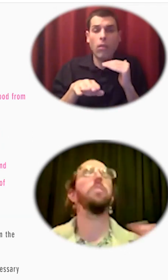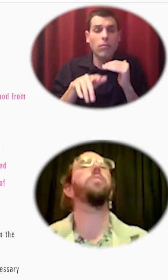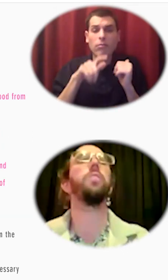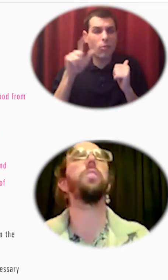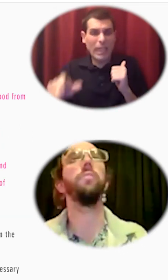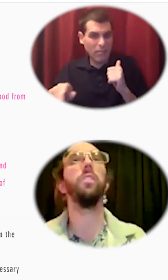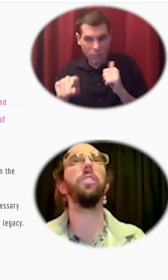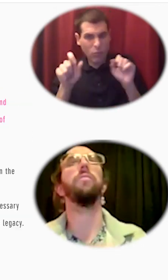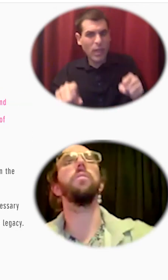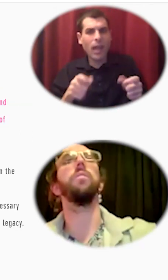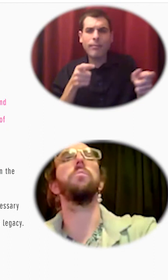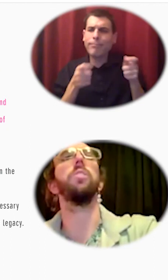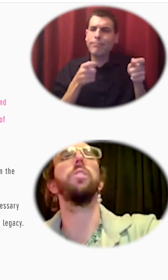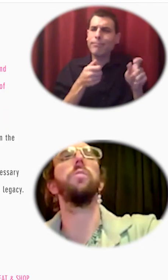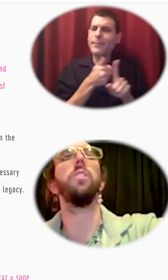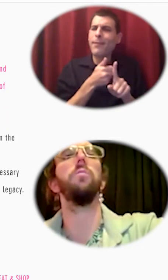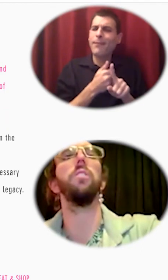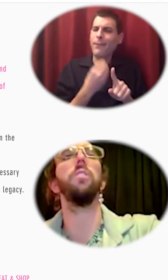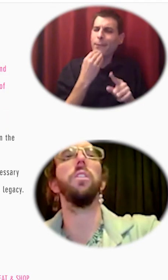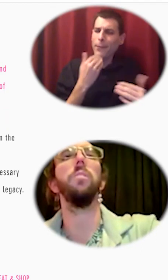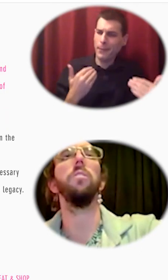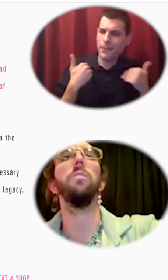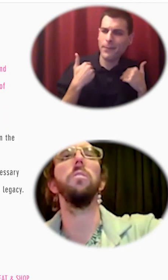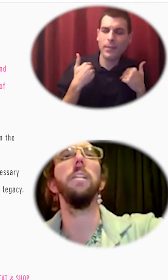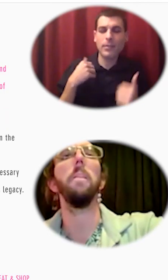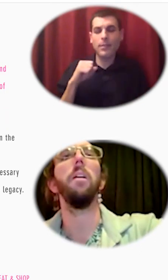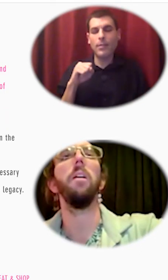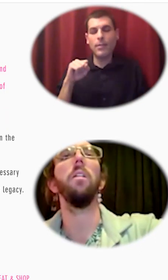the rest of the vision for what sylvanaqua is up to are